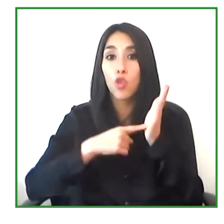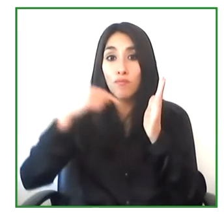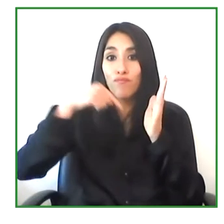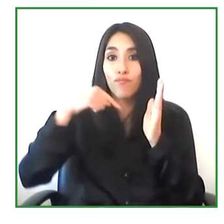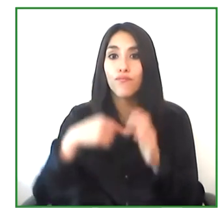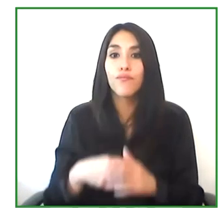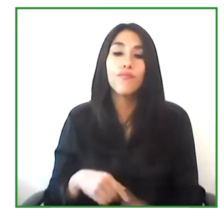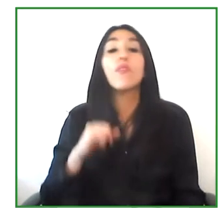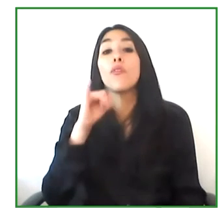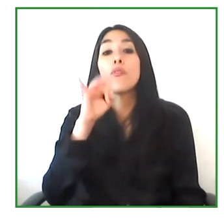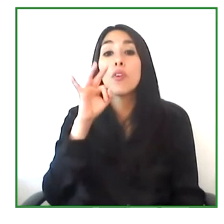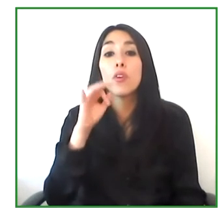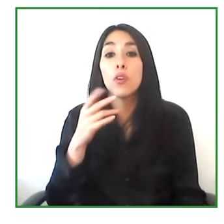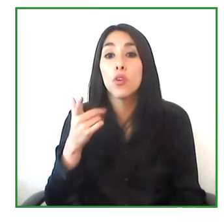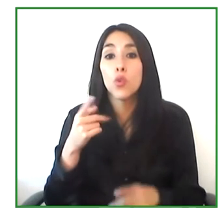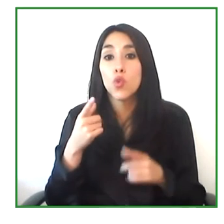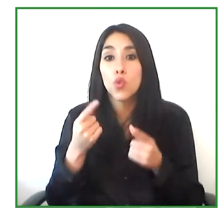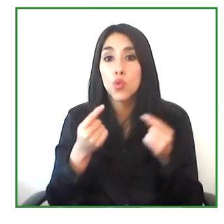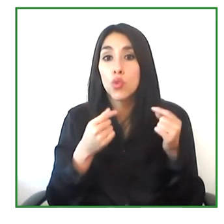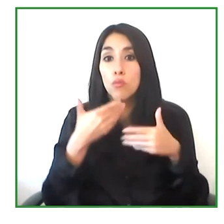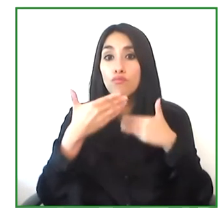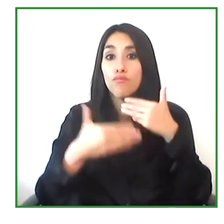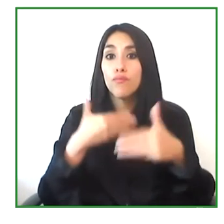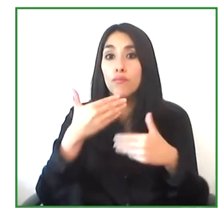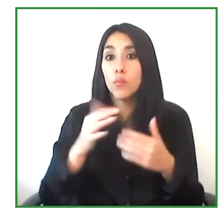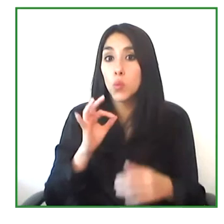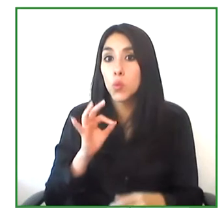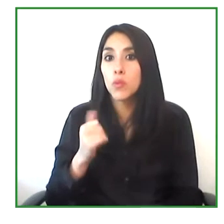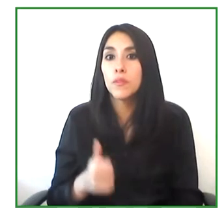carries a quality match between candidates and company.